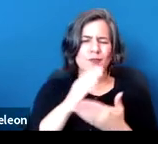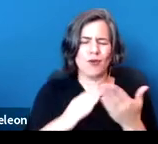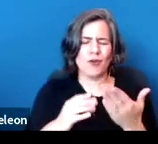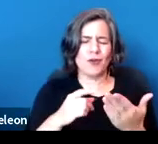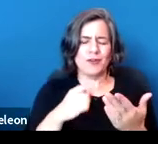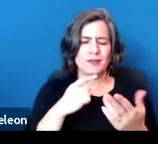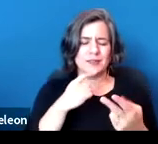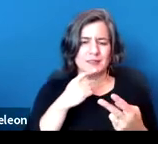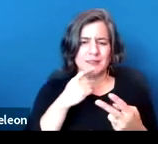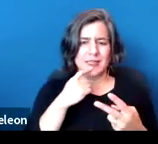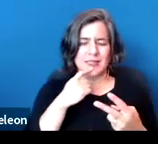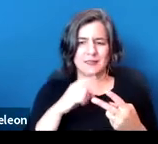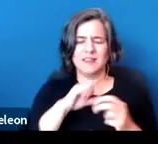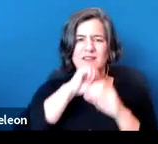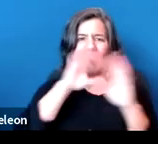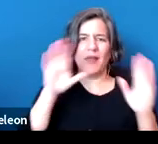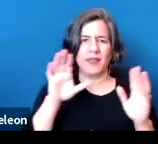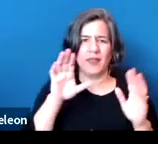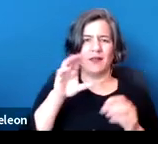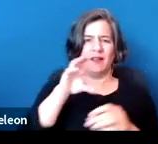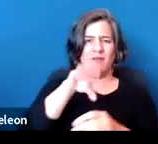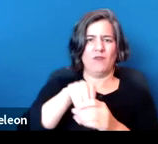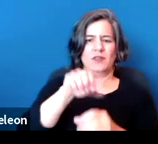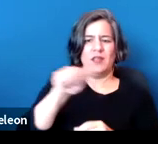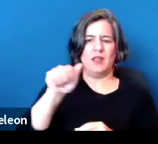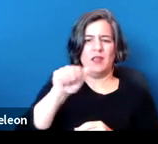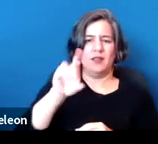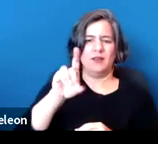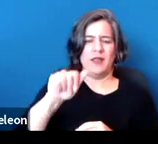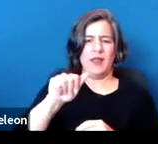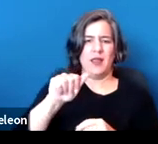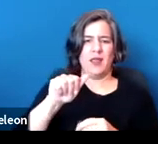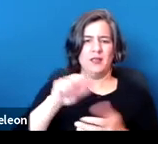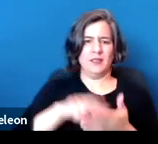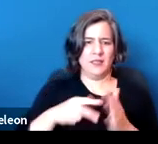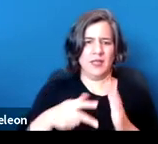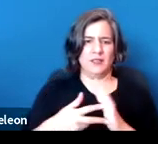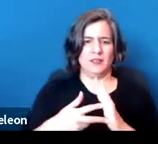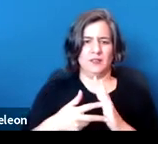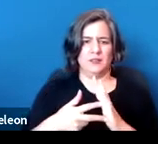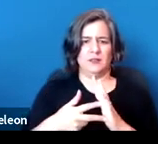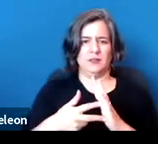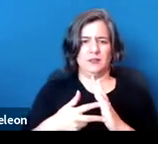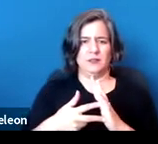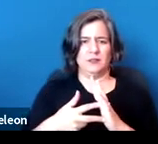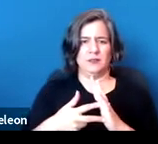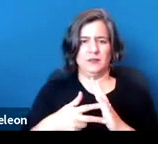And there's actually a provision that, without that constitutional structure,